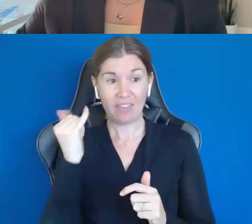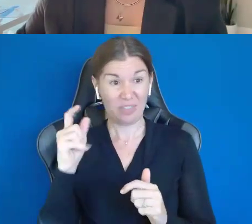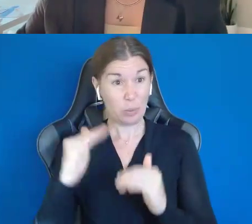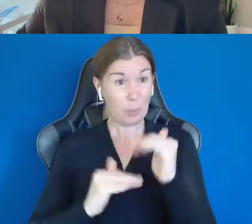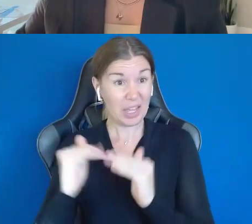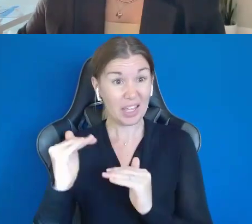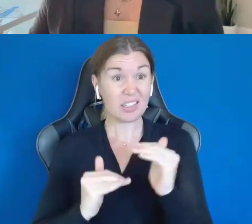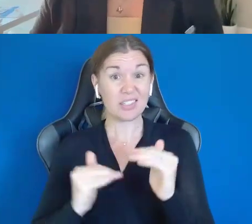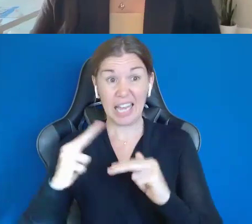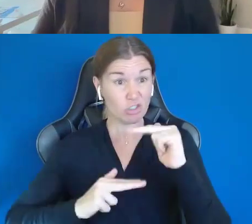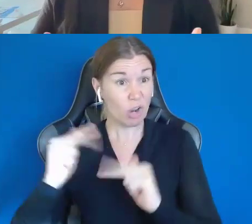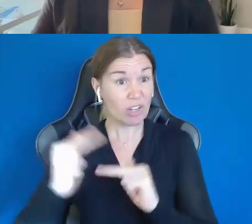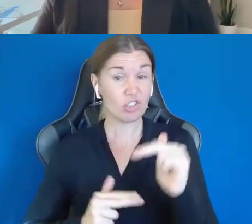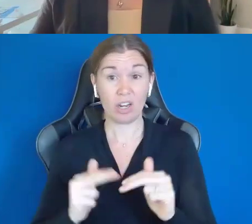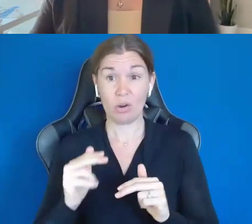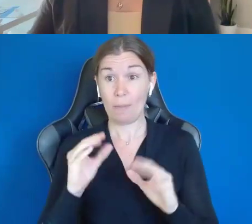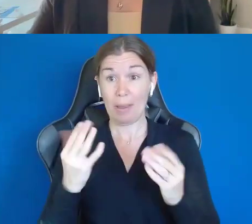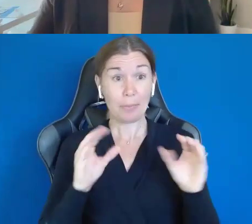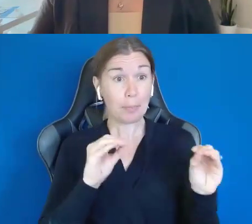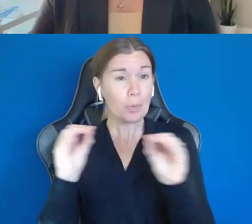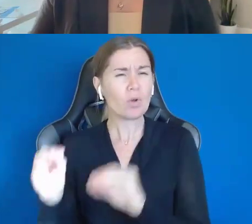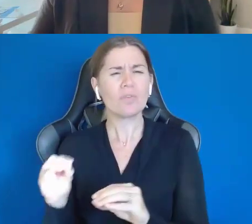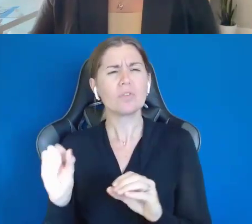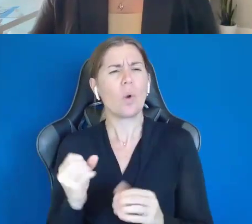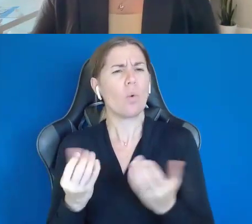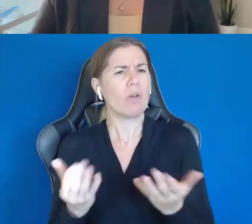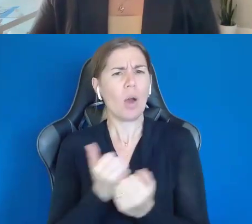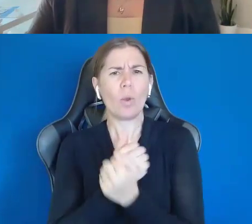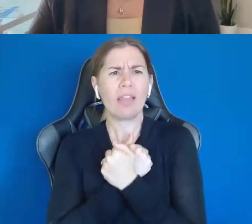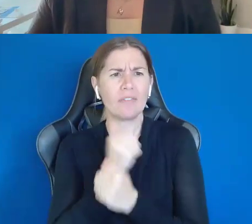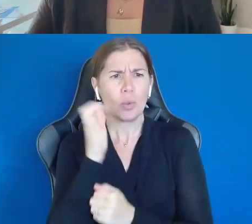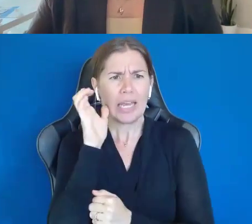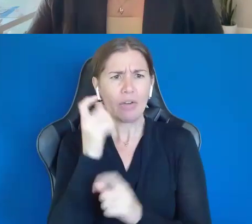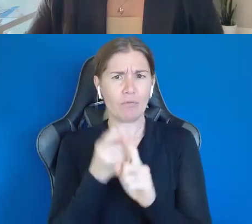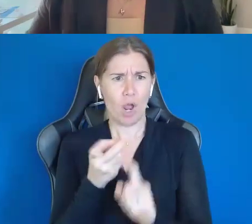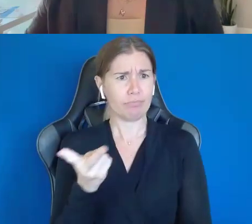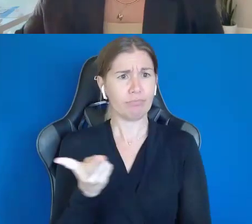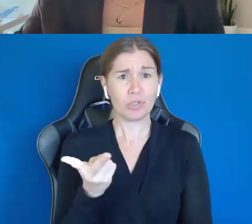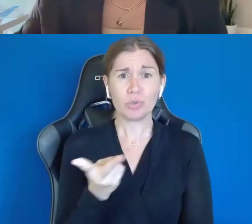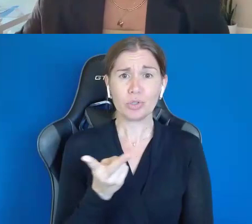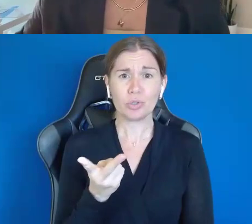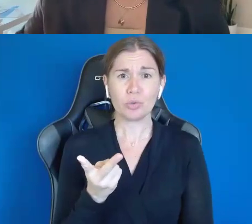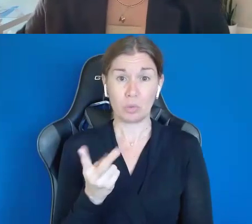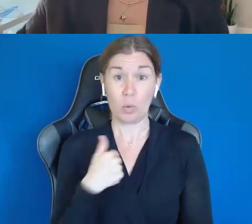So, I would love to hear from y'all about and we can start with Sonia